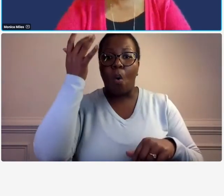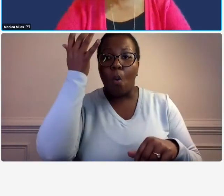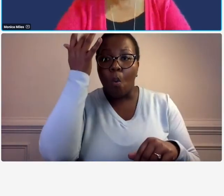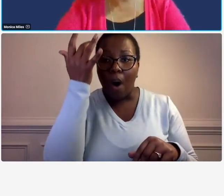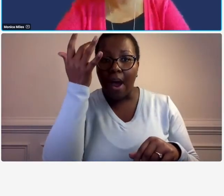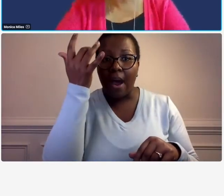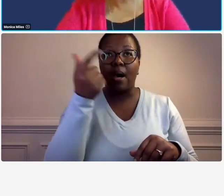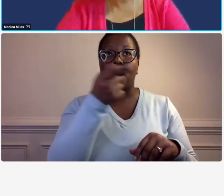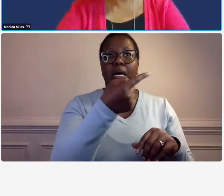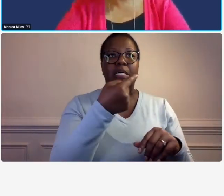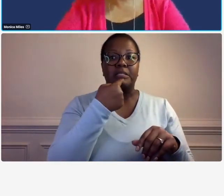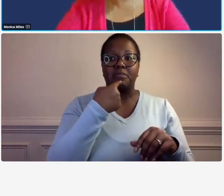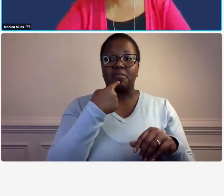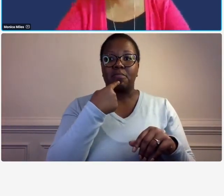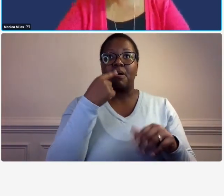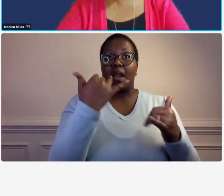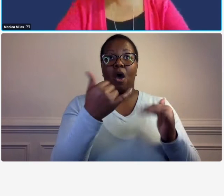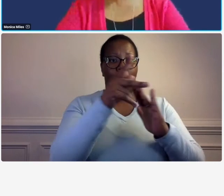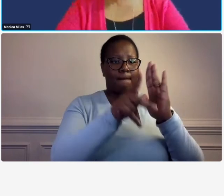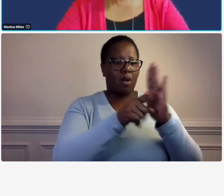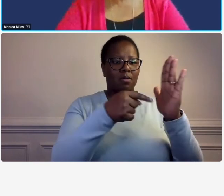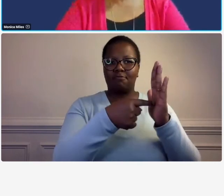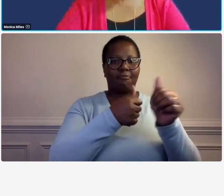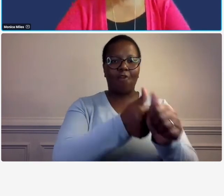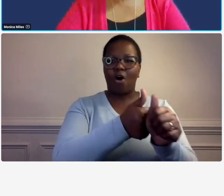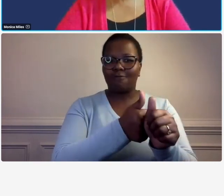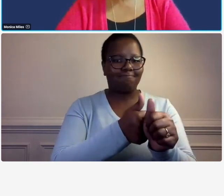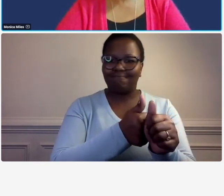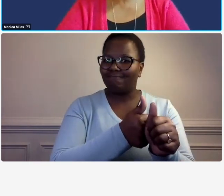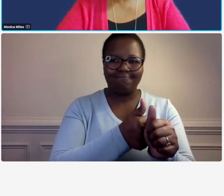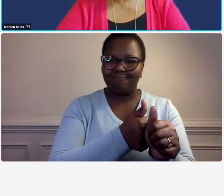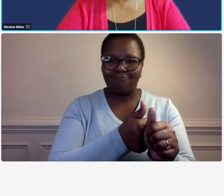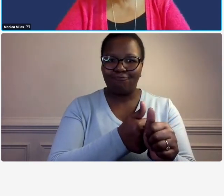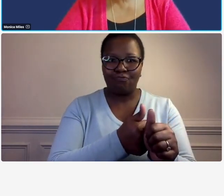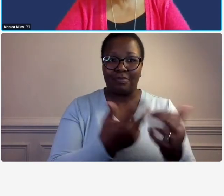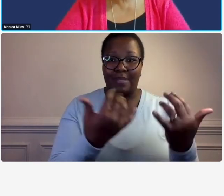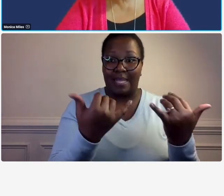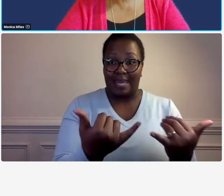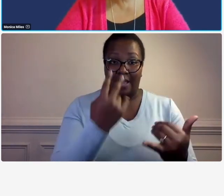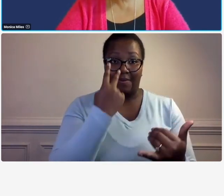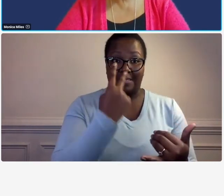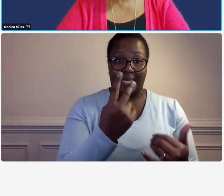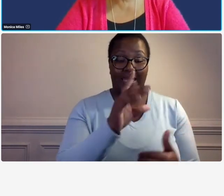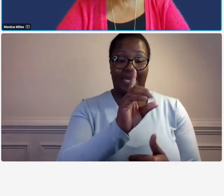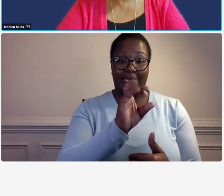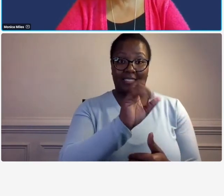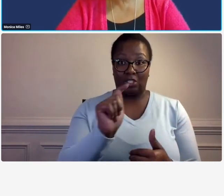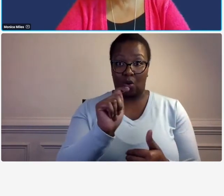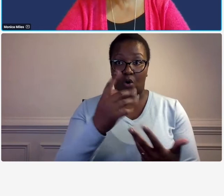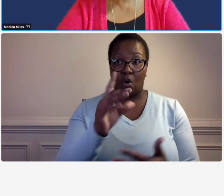company policy so when you see ddot or any other dlt because they all ask for your company